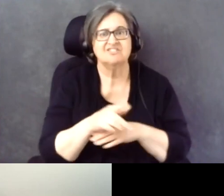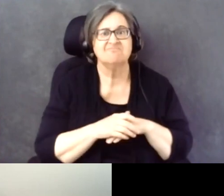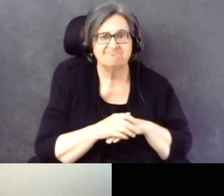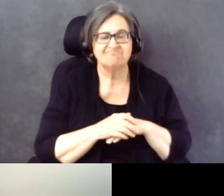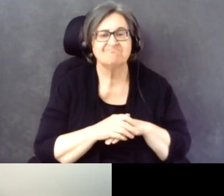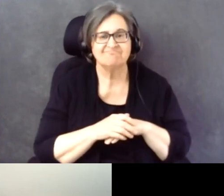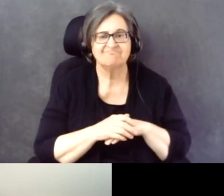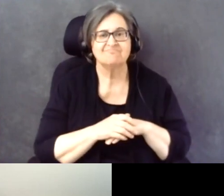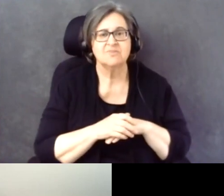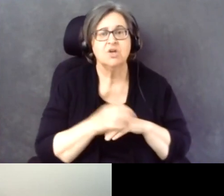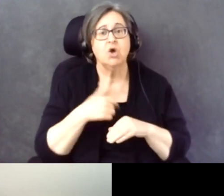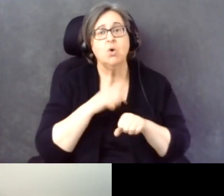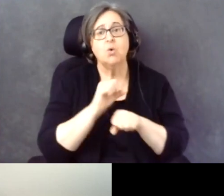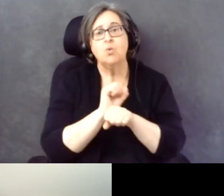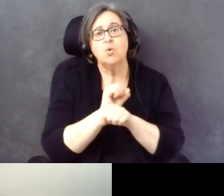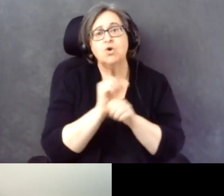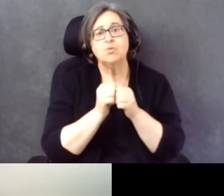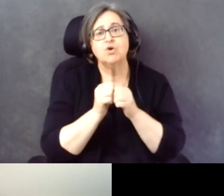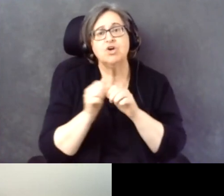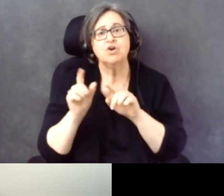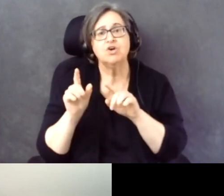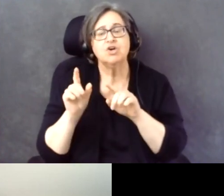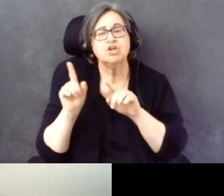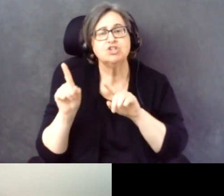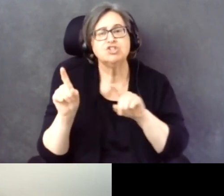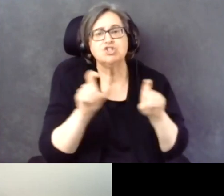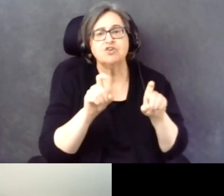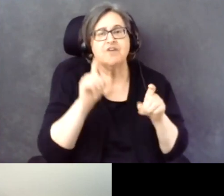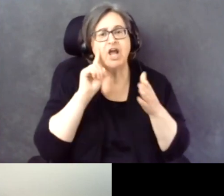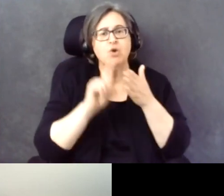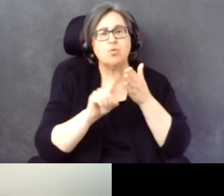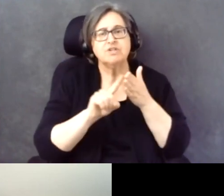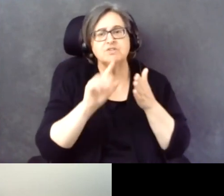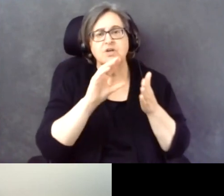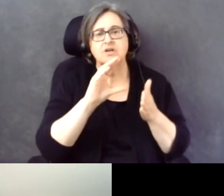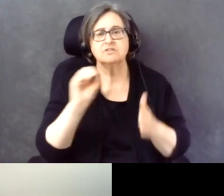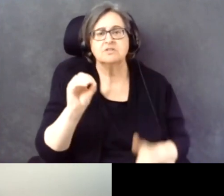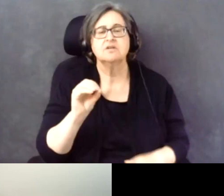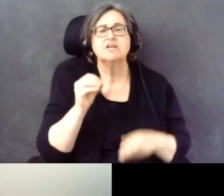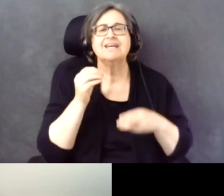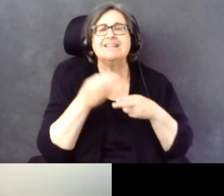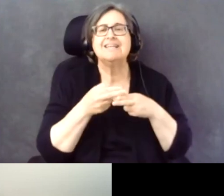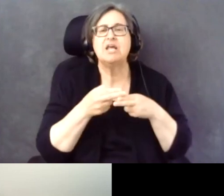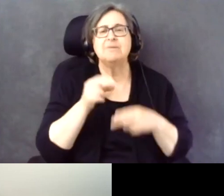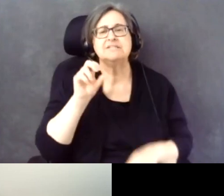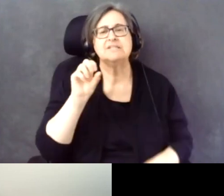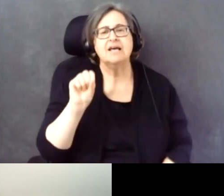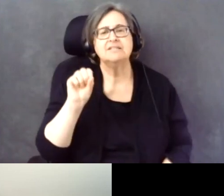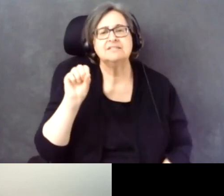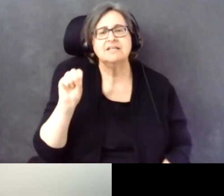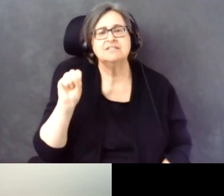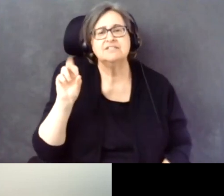We have worked with a survey research firm, SSRS, and this issue has come up.